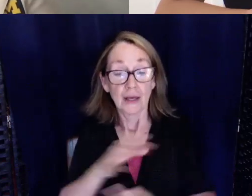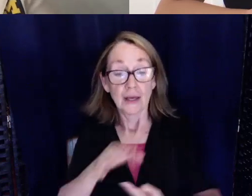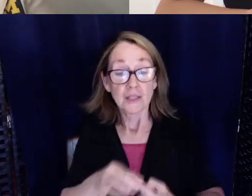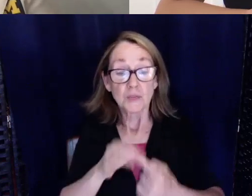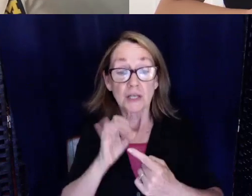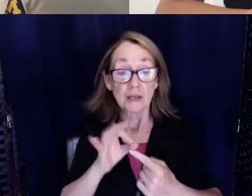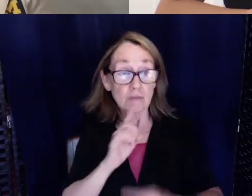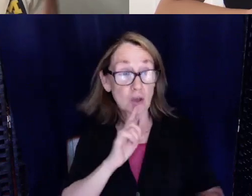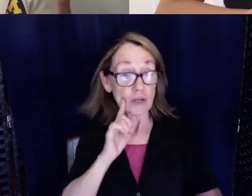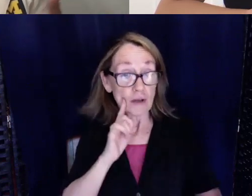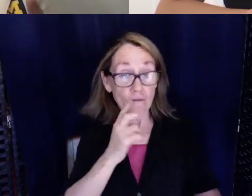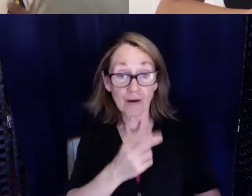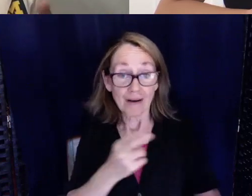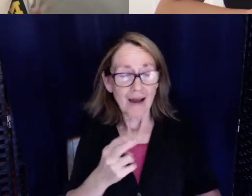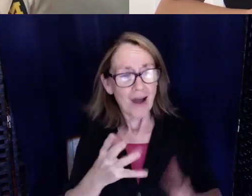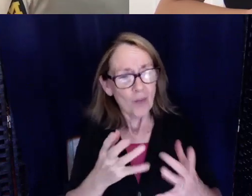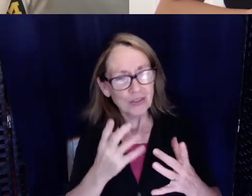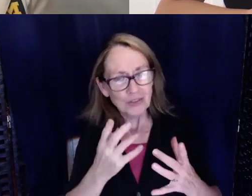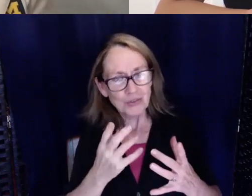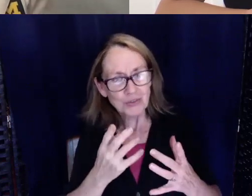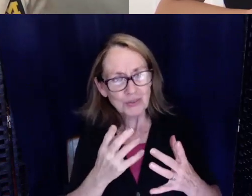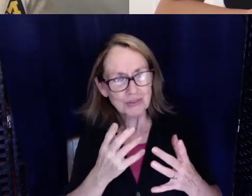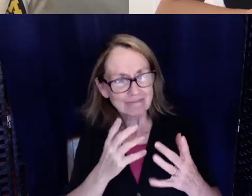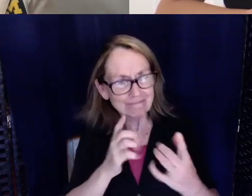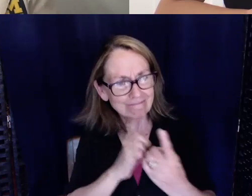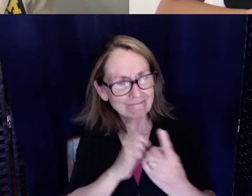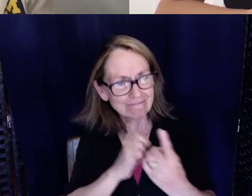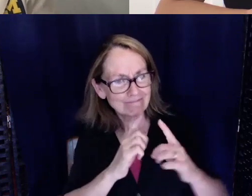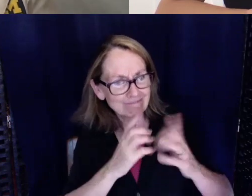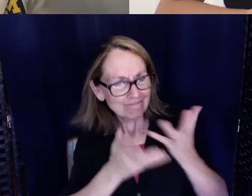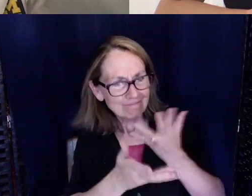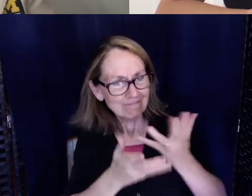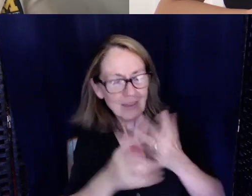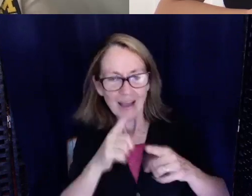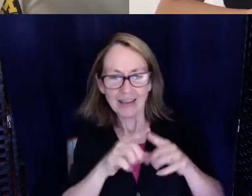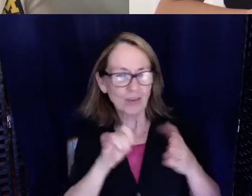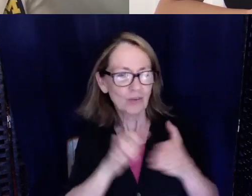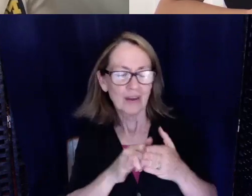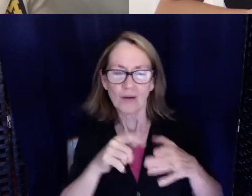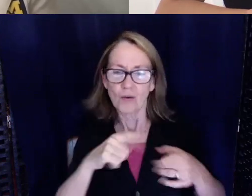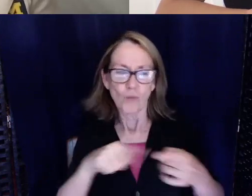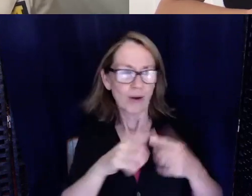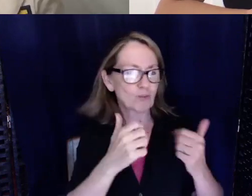hearing because I won't be able to see sign language as well. And I can't do that while I'm trying to type on a computer.